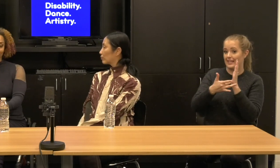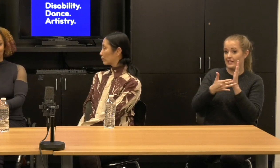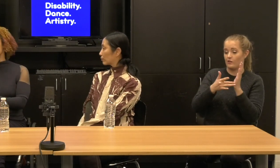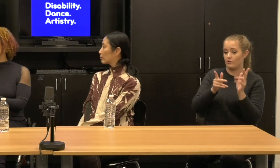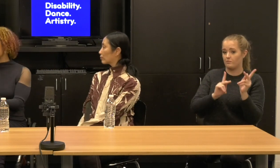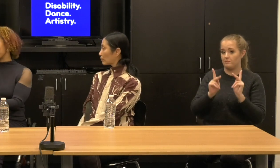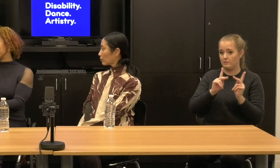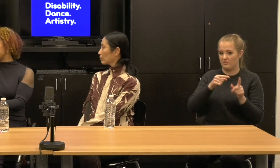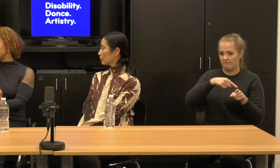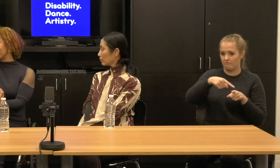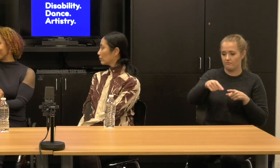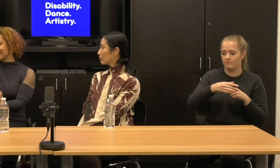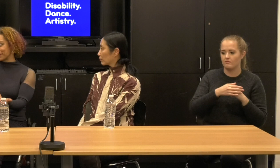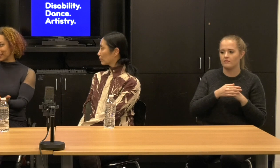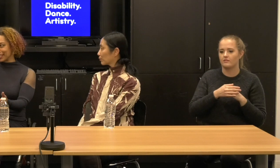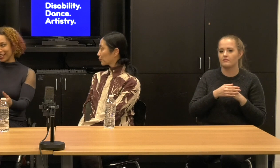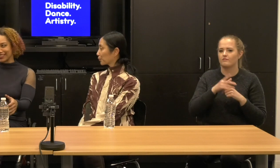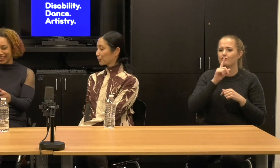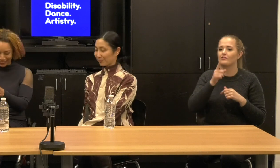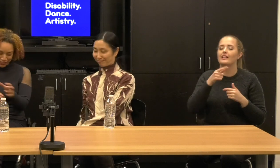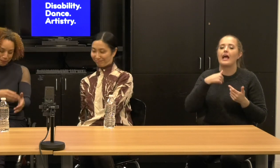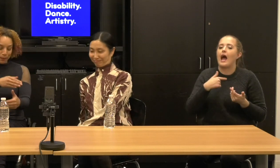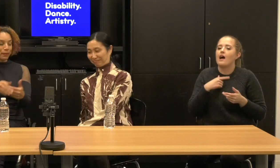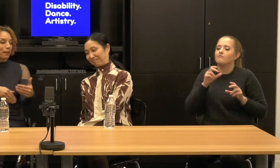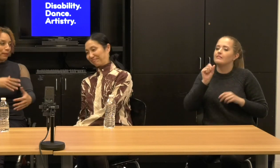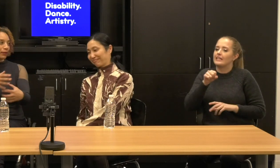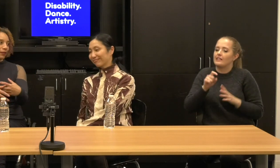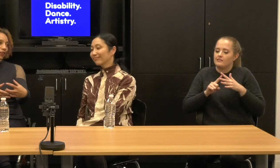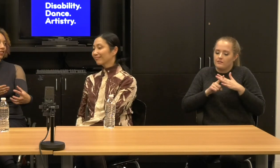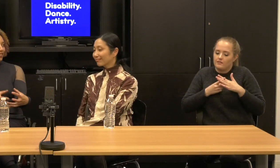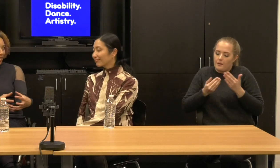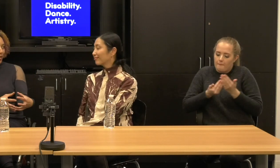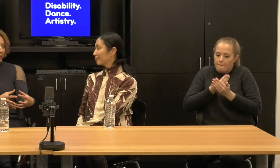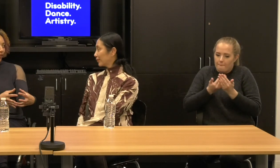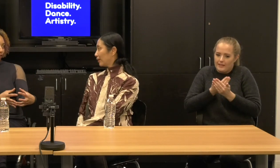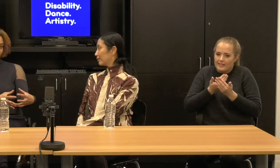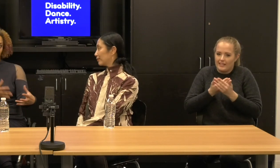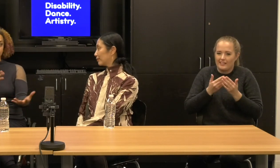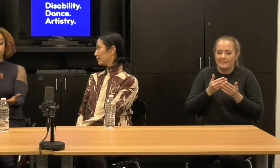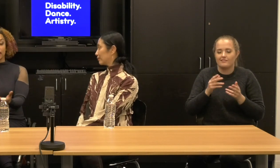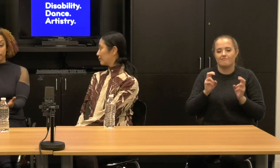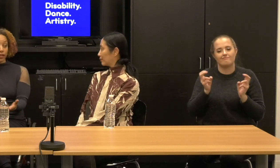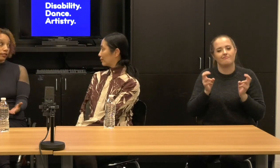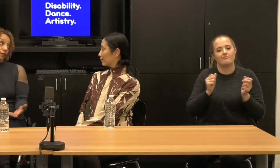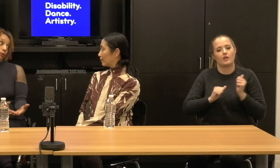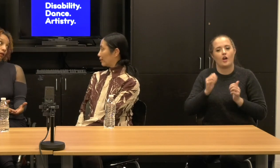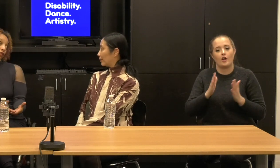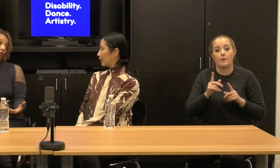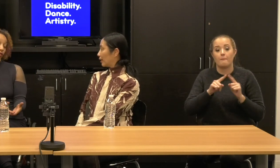I mean, I still have an emerging artist really, but the people who are on the team have many, many years of experience.